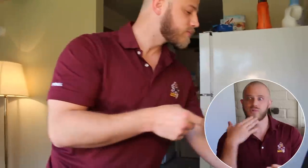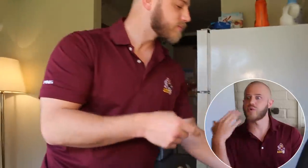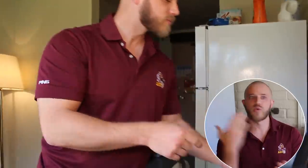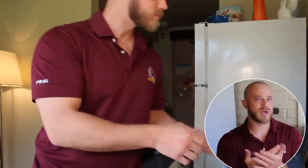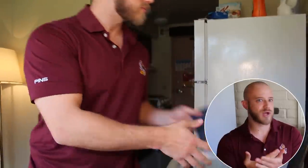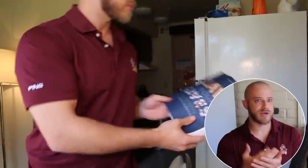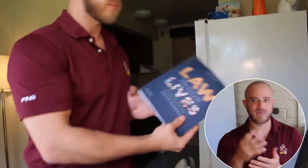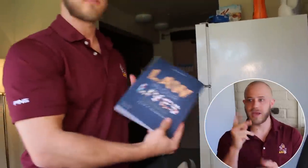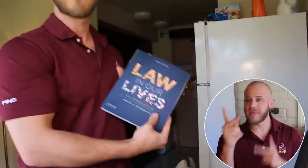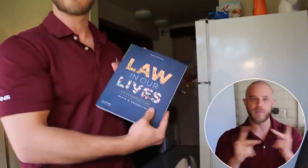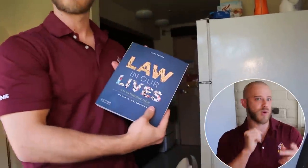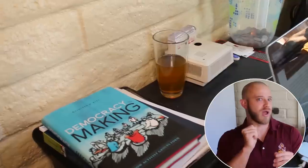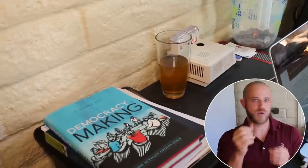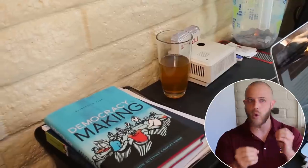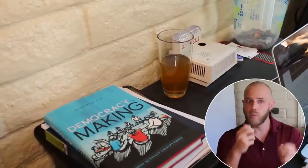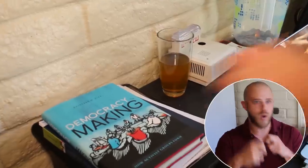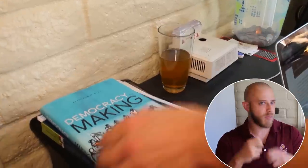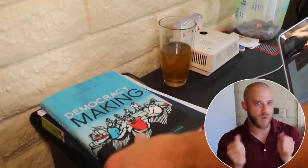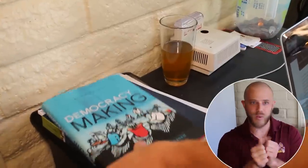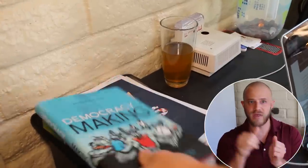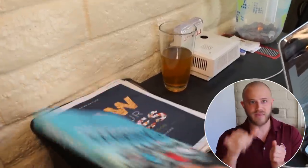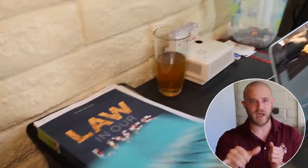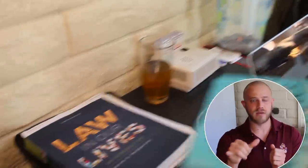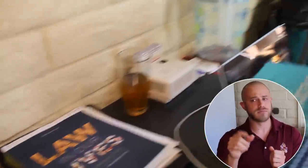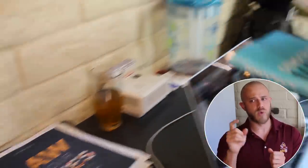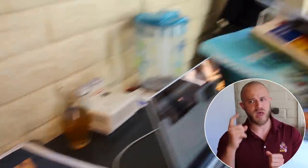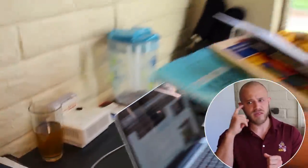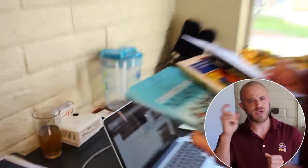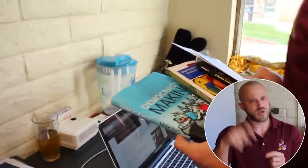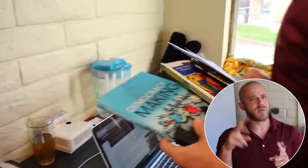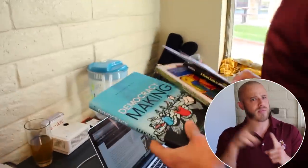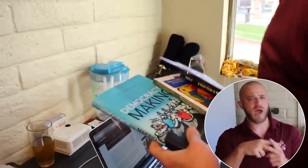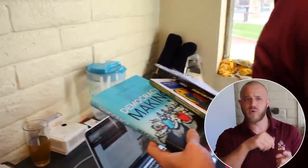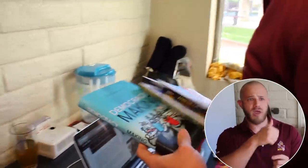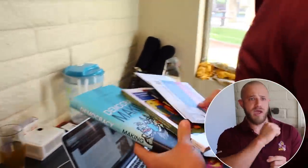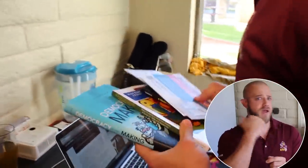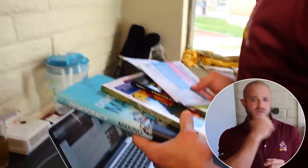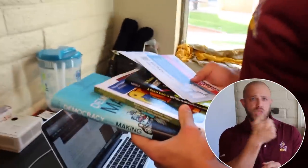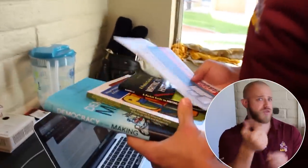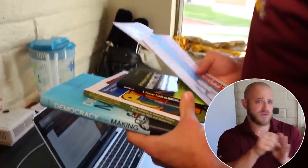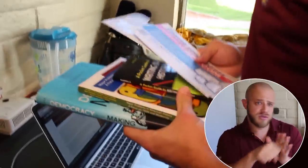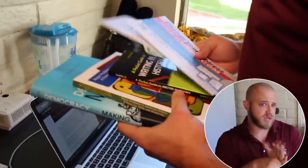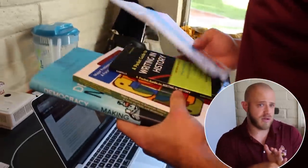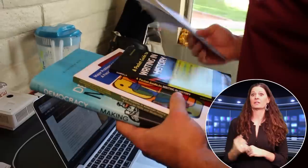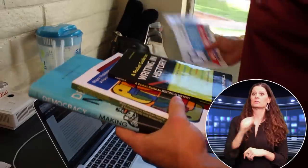Ted: "It's worked out really well. People have a problem with it so, I think it should apply to other states."